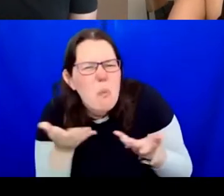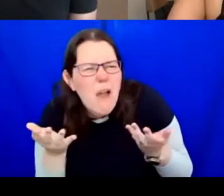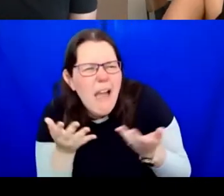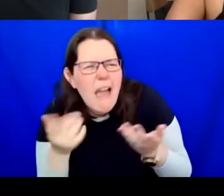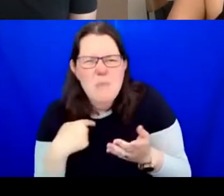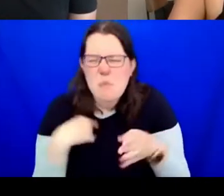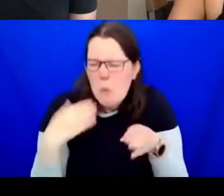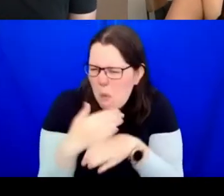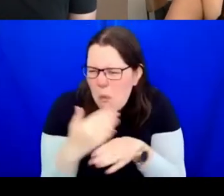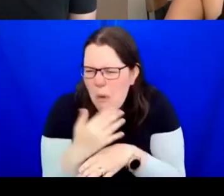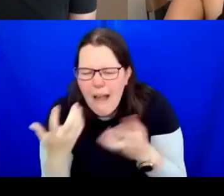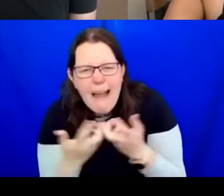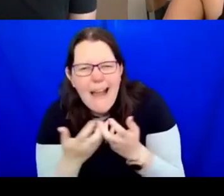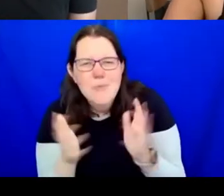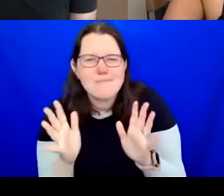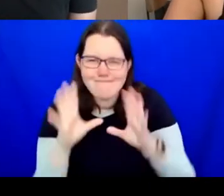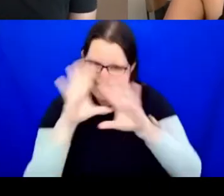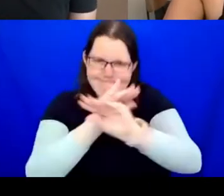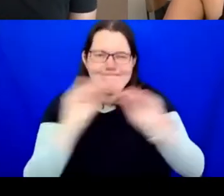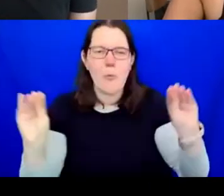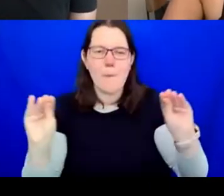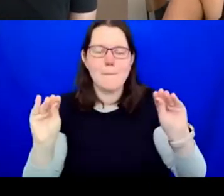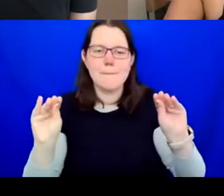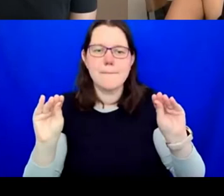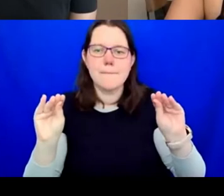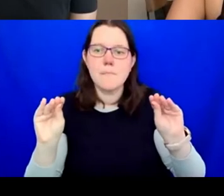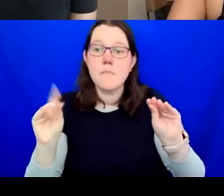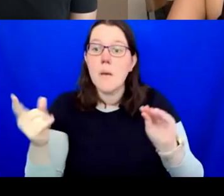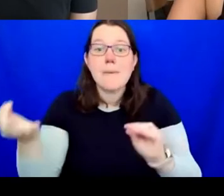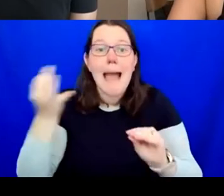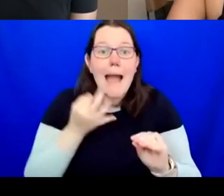I was asked to respond to the theme of the event today in a few minutes. What I wish I could do is